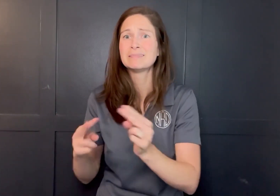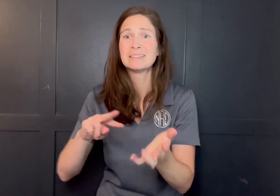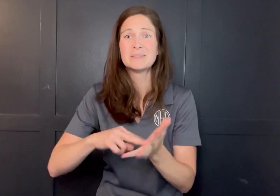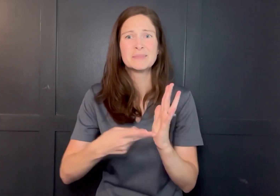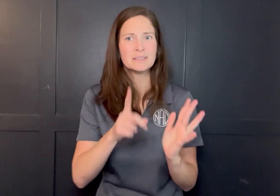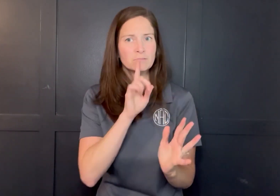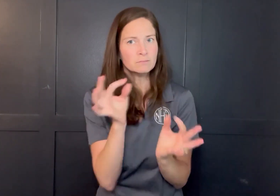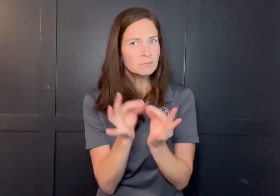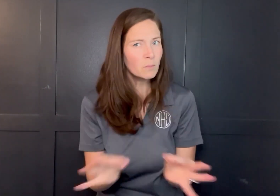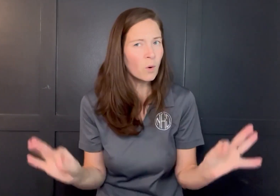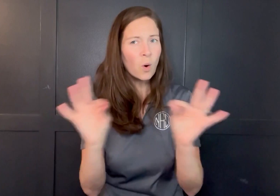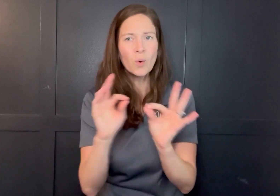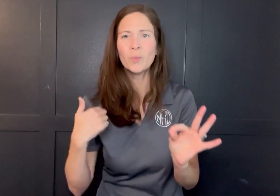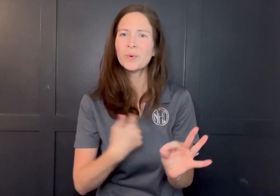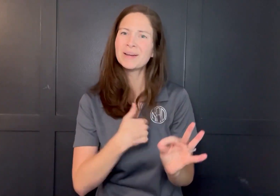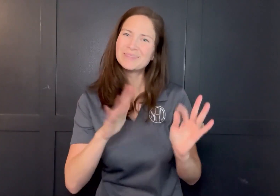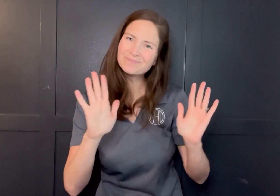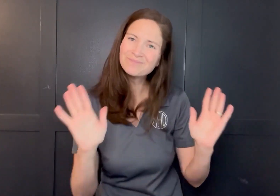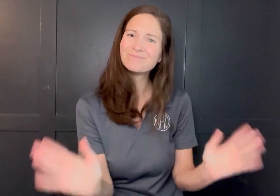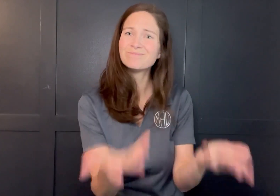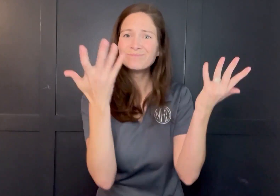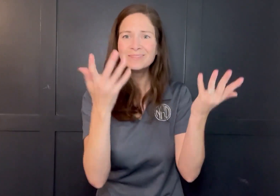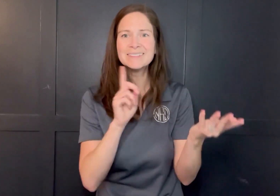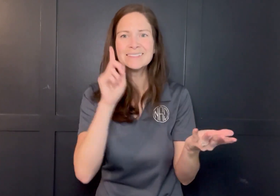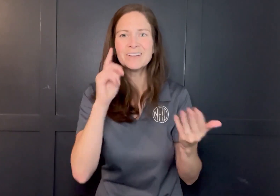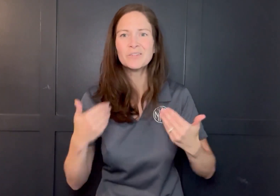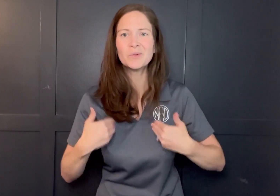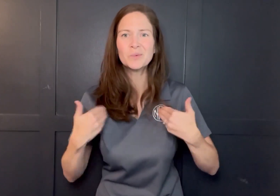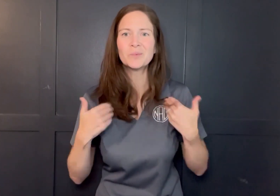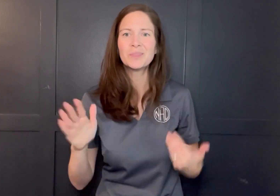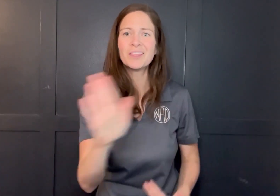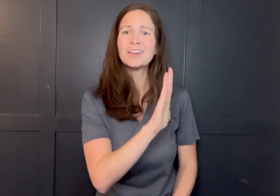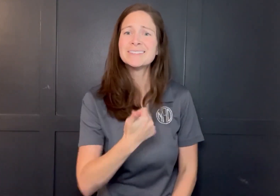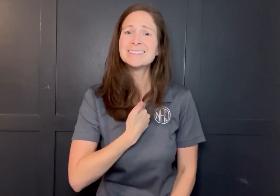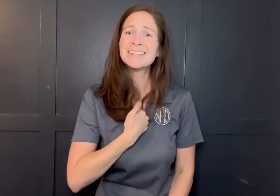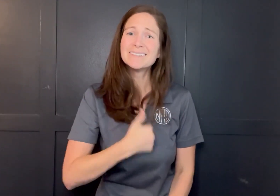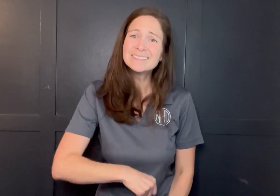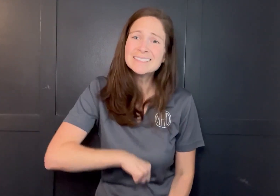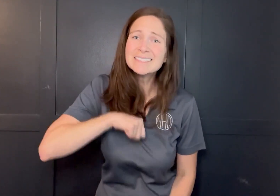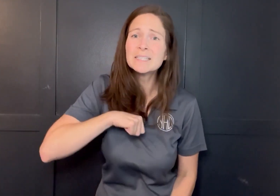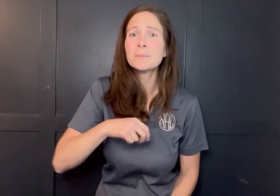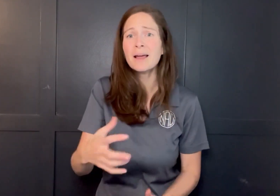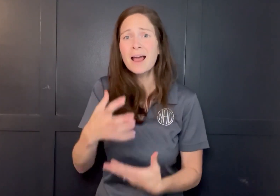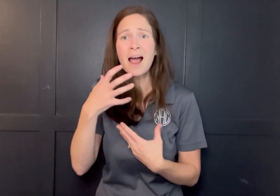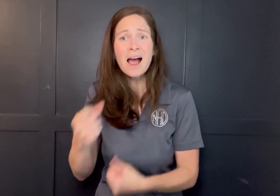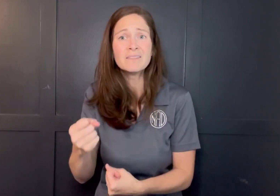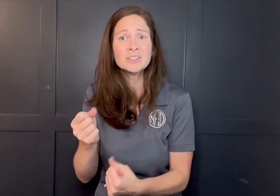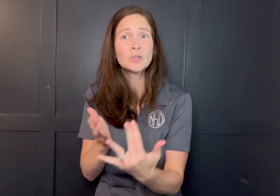it is critical to uplift deaf youth's self-esteem and confidence